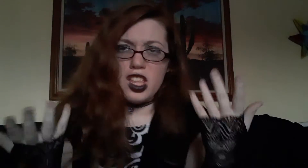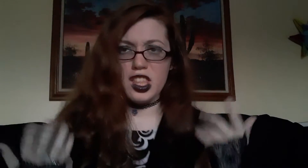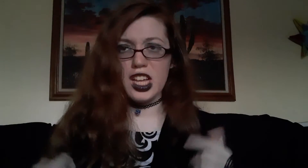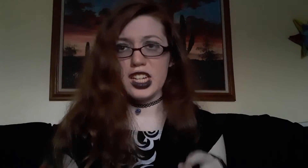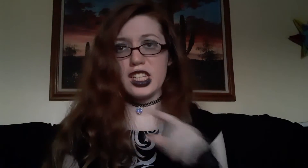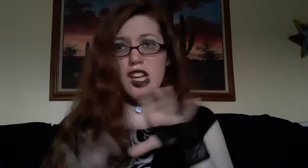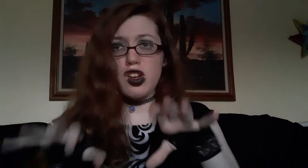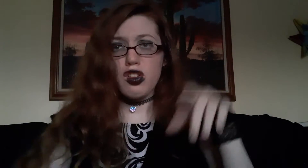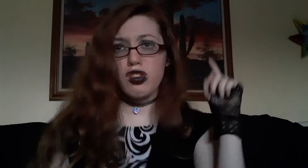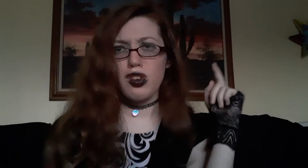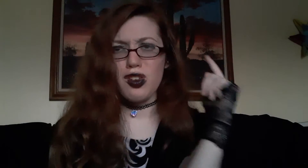DO TO-YOU.